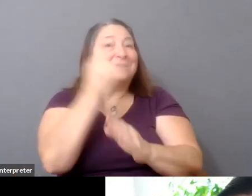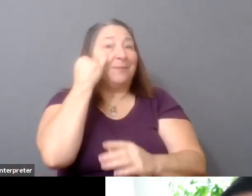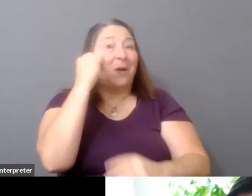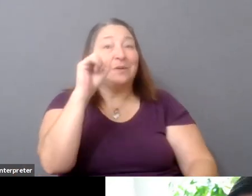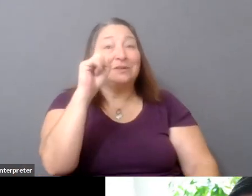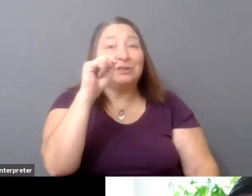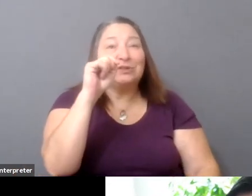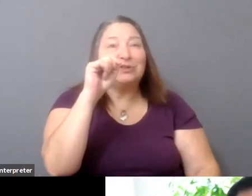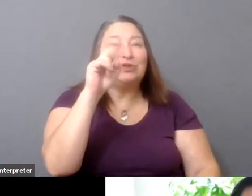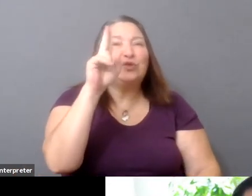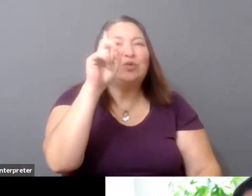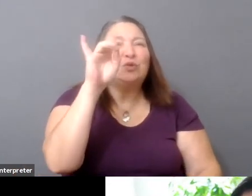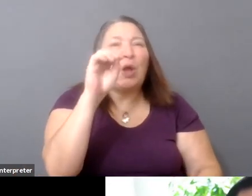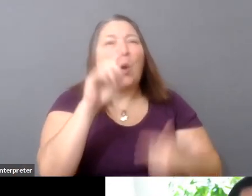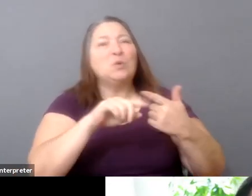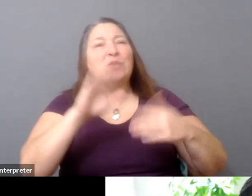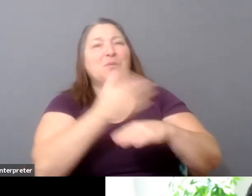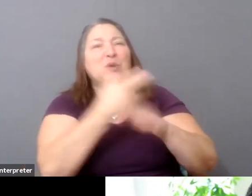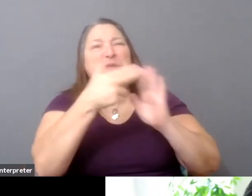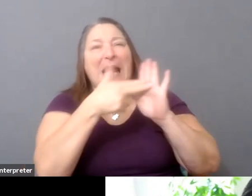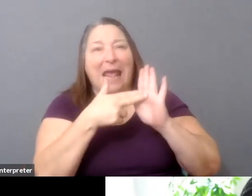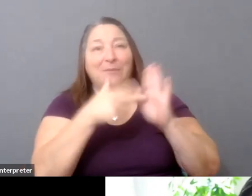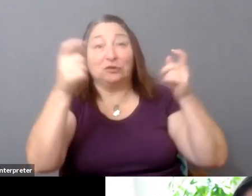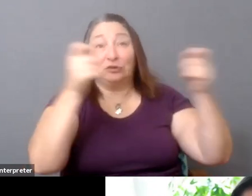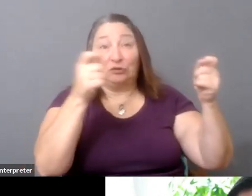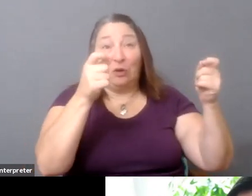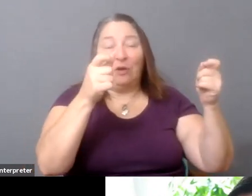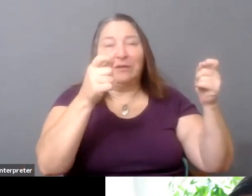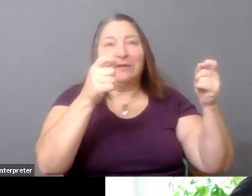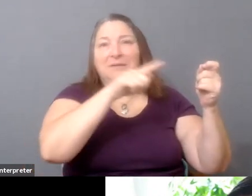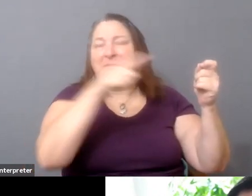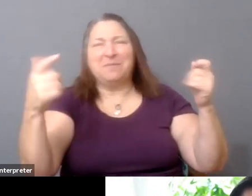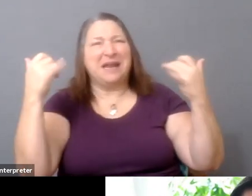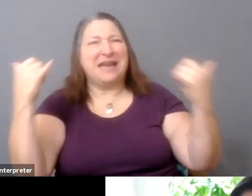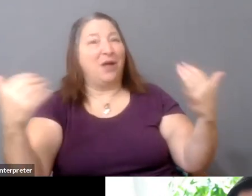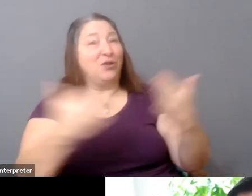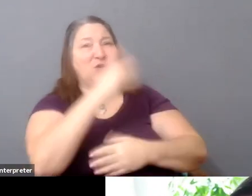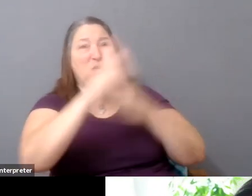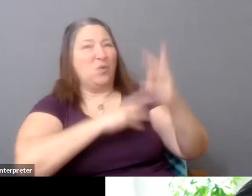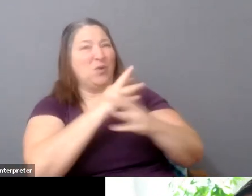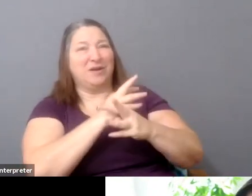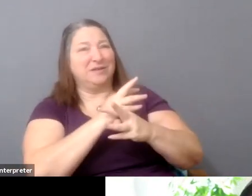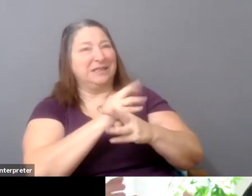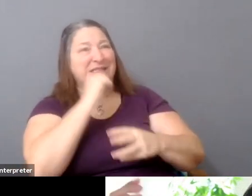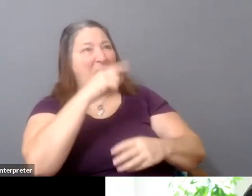whatever. And we now live in this new world where the new incumbents that have come up through the rise